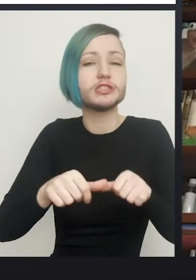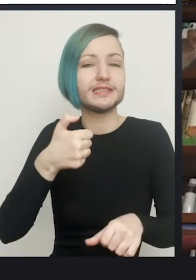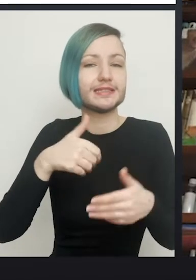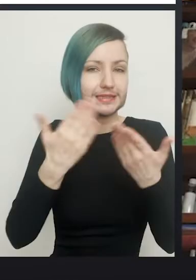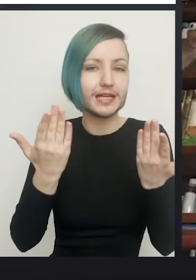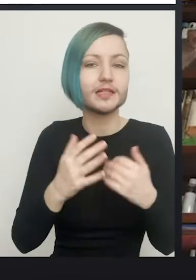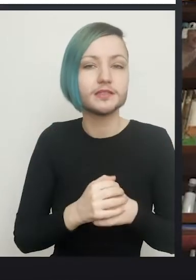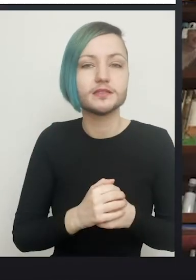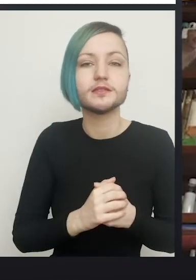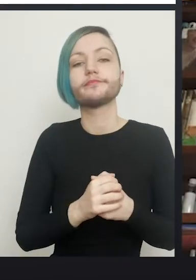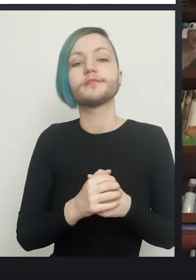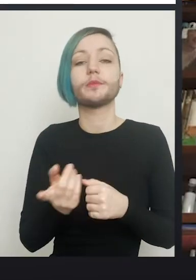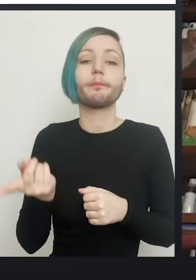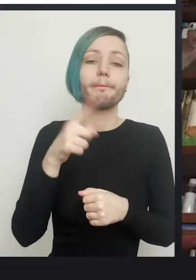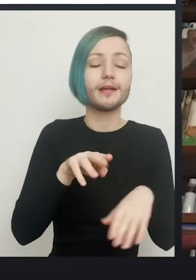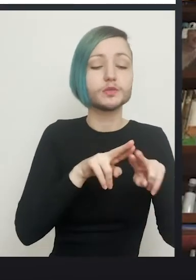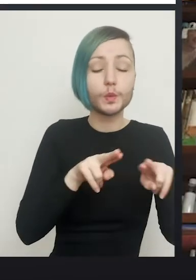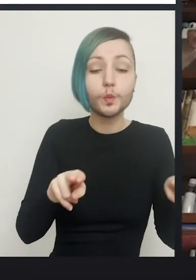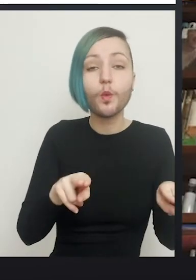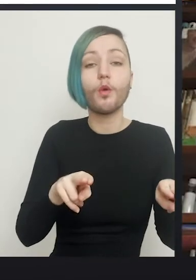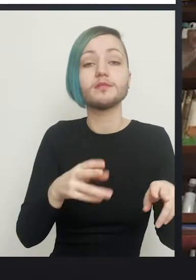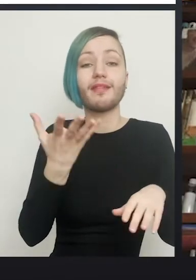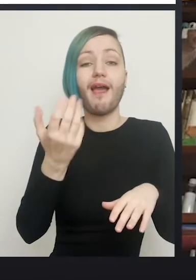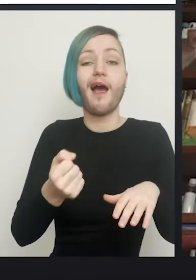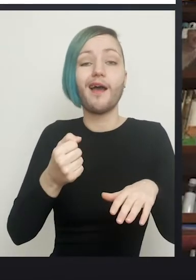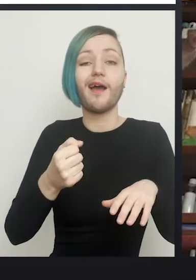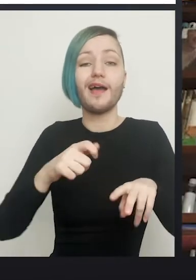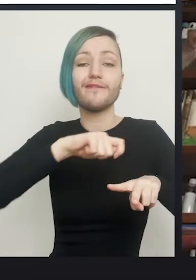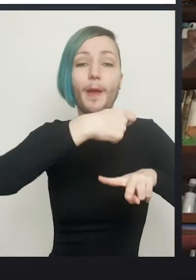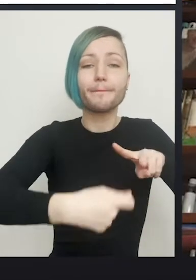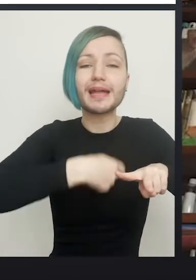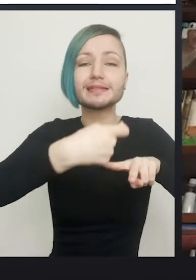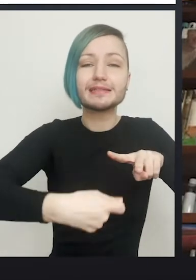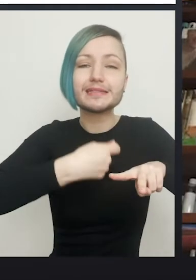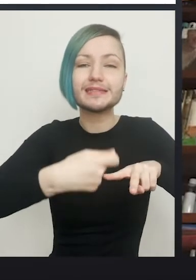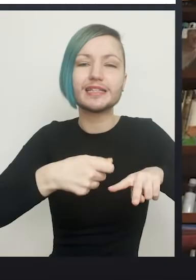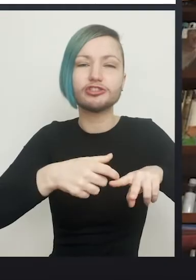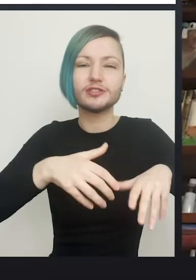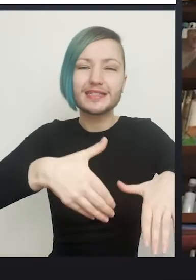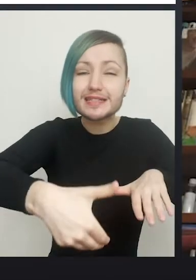On arrival back to the ward they'll have this rather large, very tight nappy-type bandage,